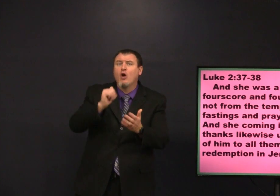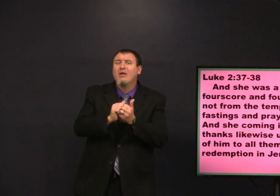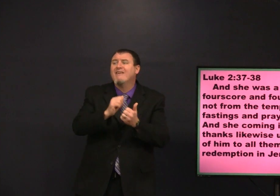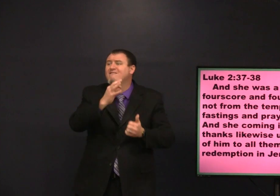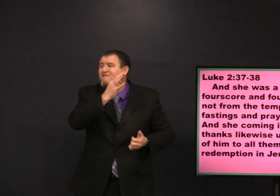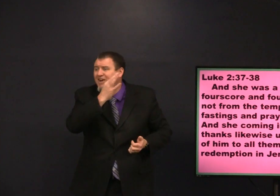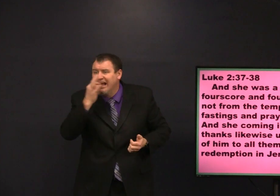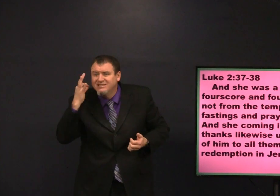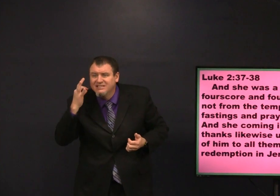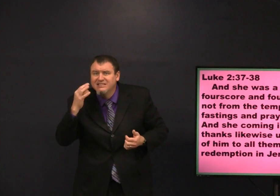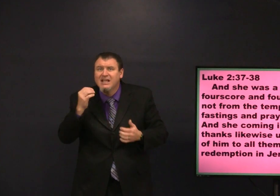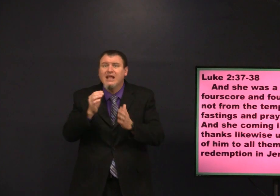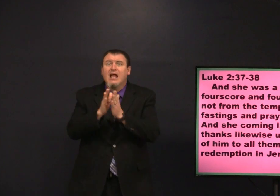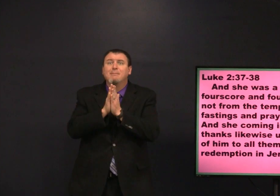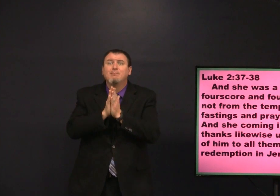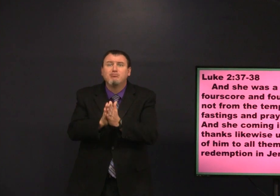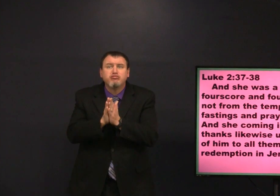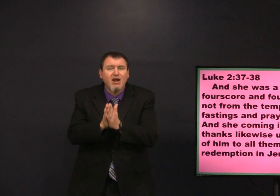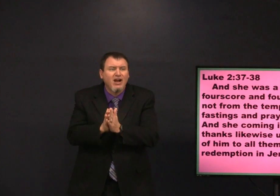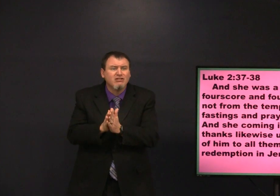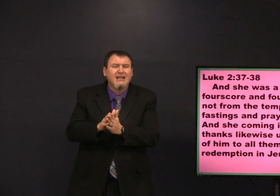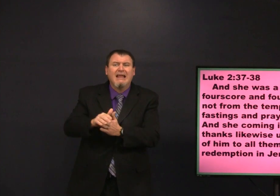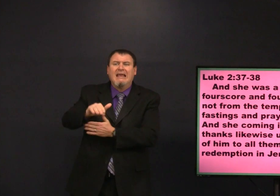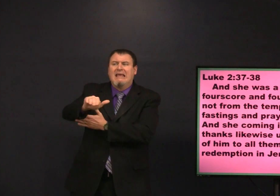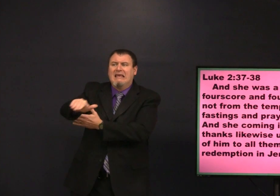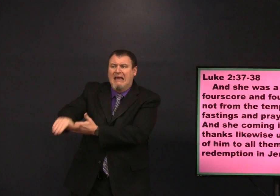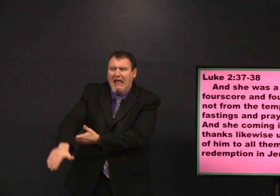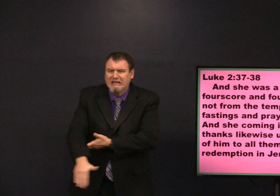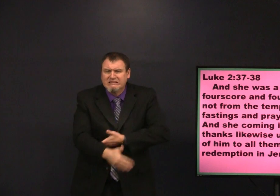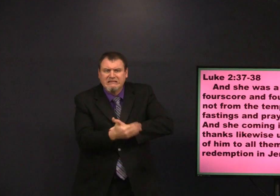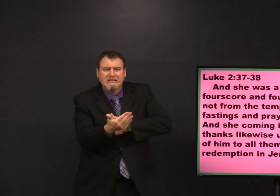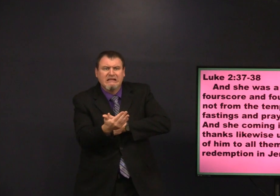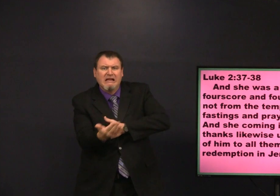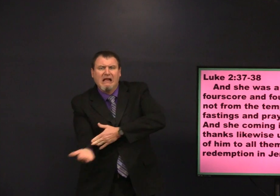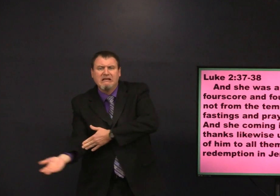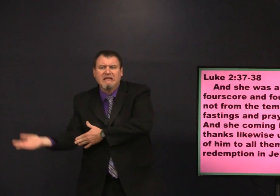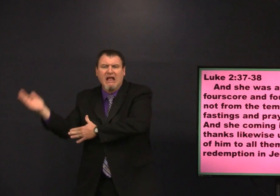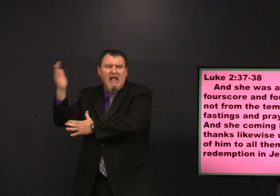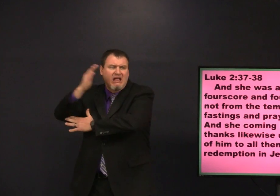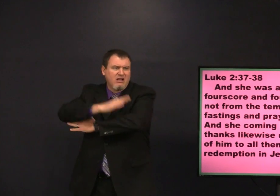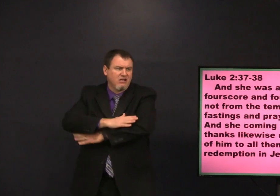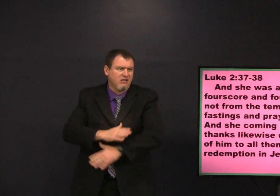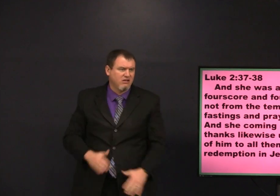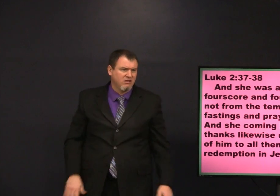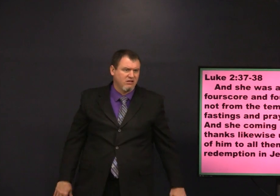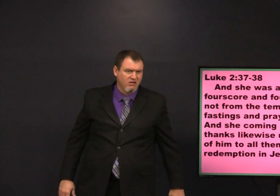she prayed and served God the fasting with prayer all day and all night